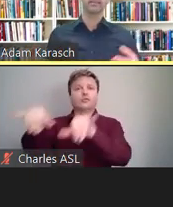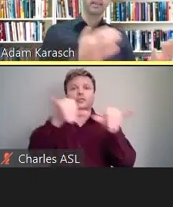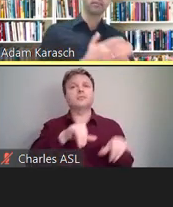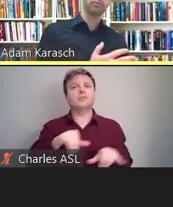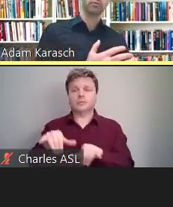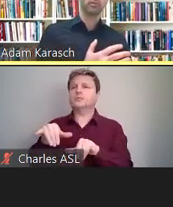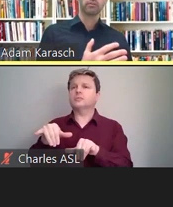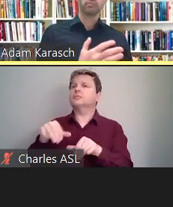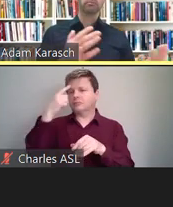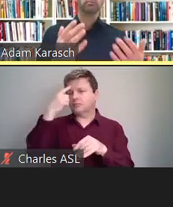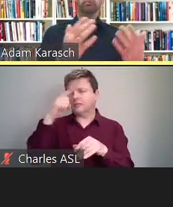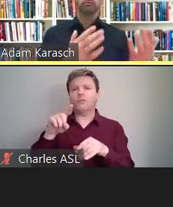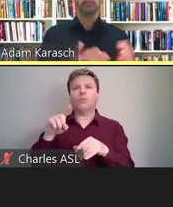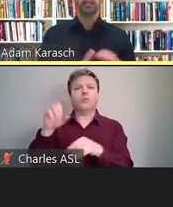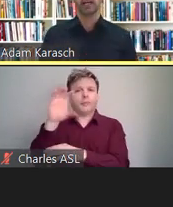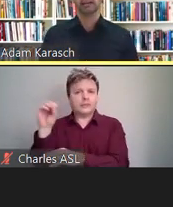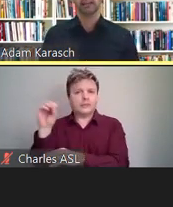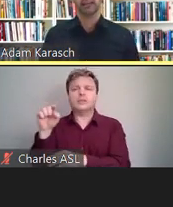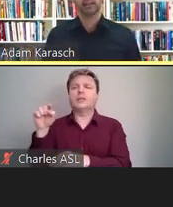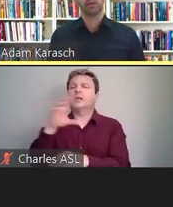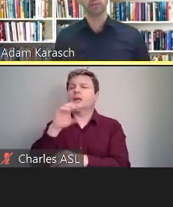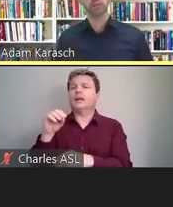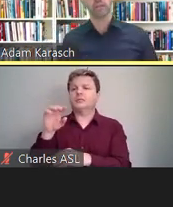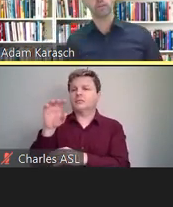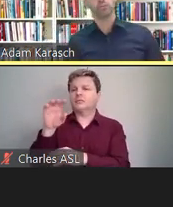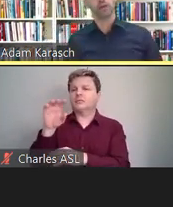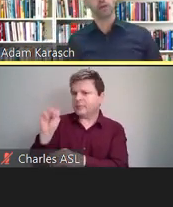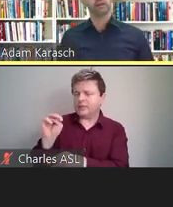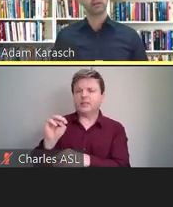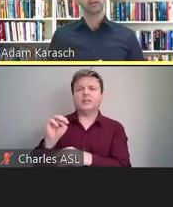and for any content that they're publishing elsewhere.